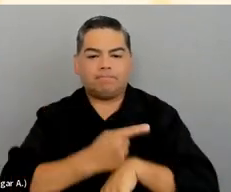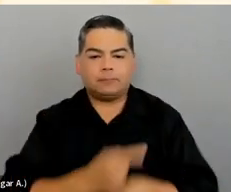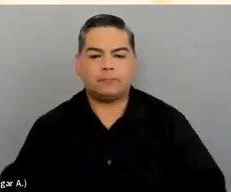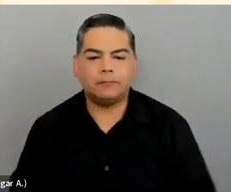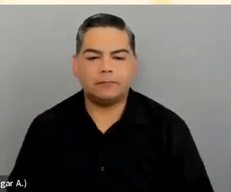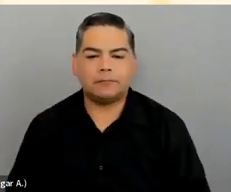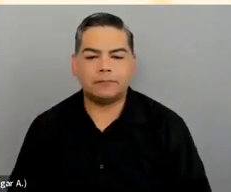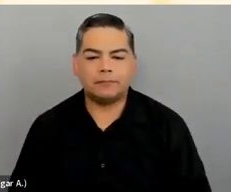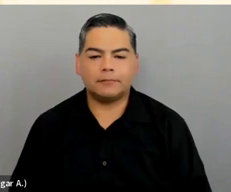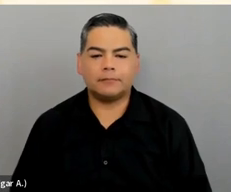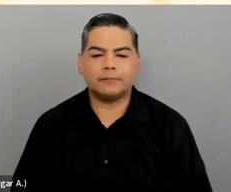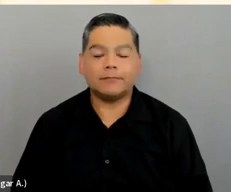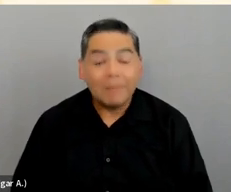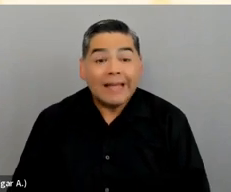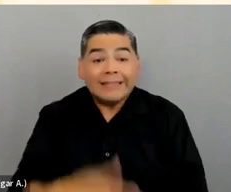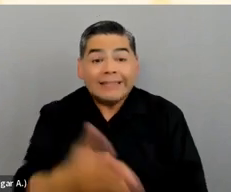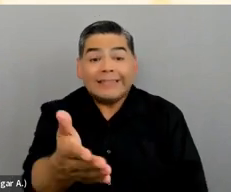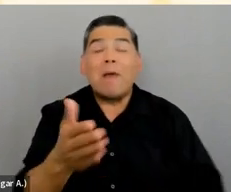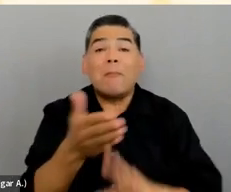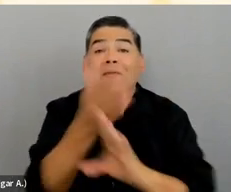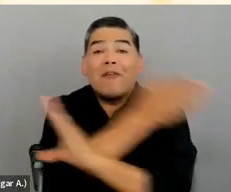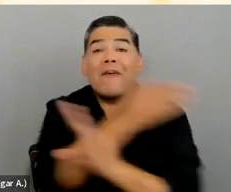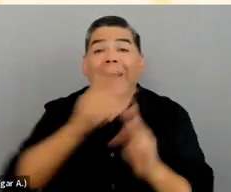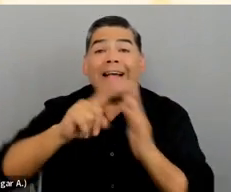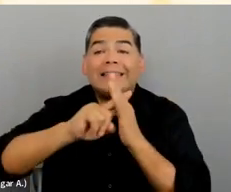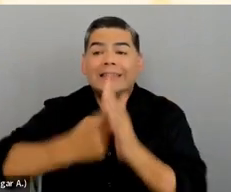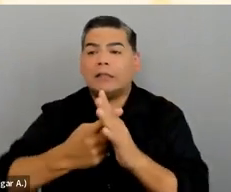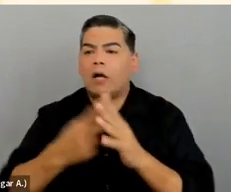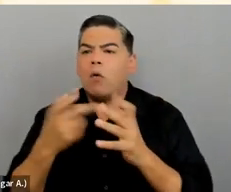Before we get into anything, I want to do a quick poll.